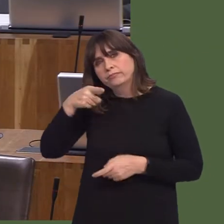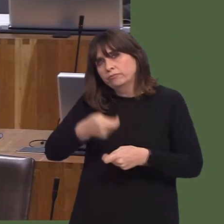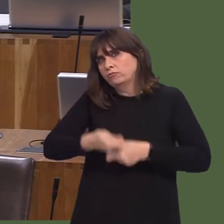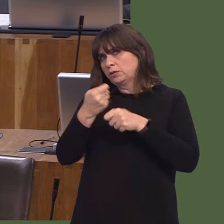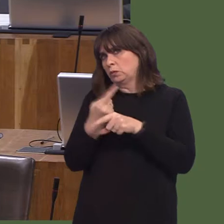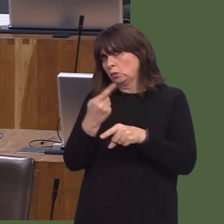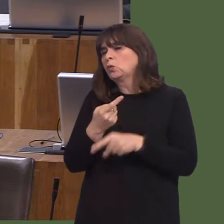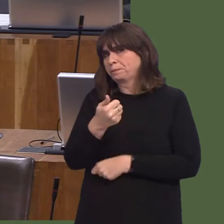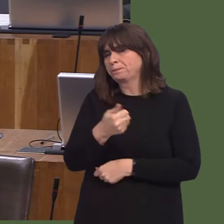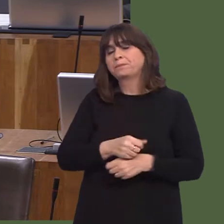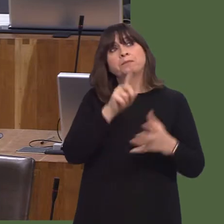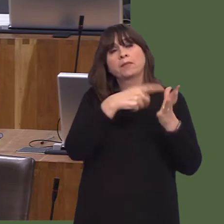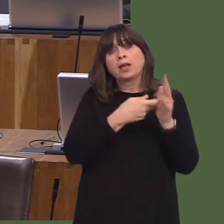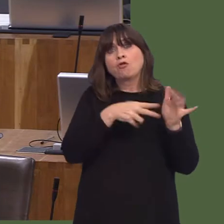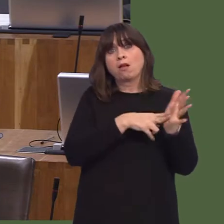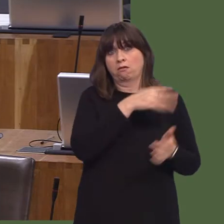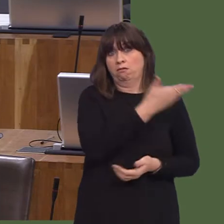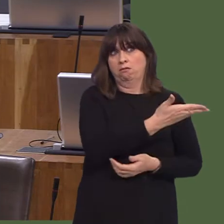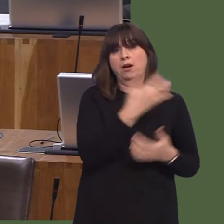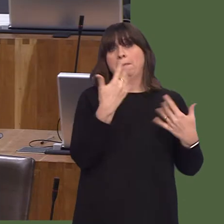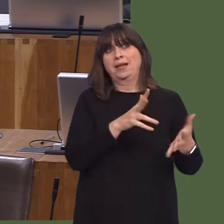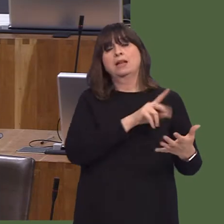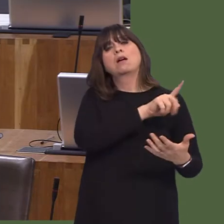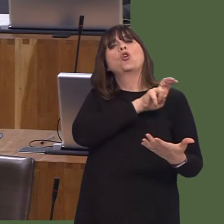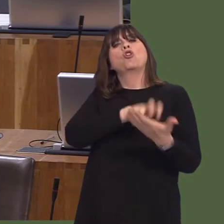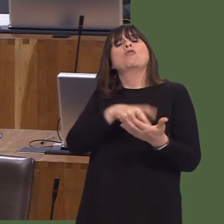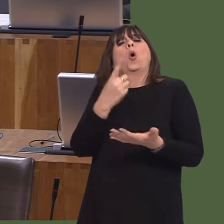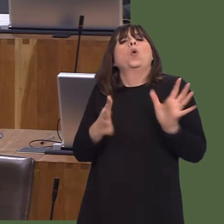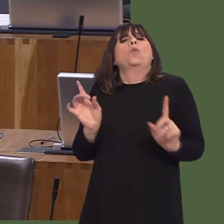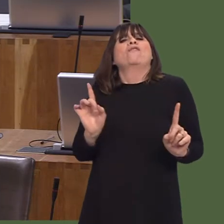effect from the collapse of Carillion, also go out of business.